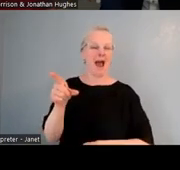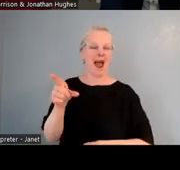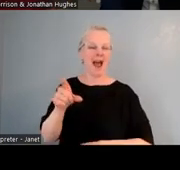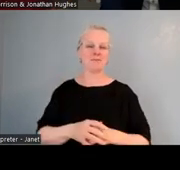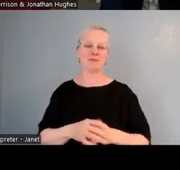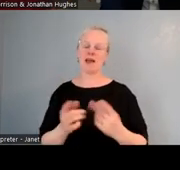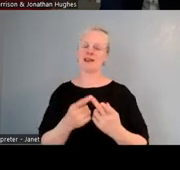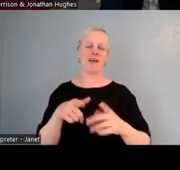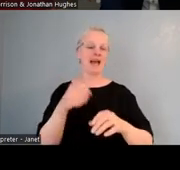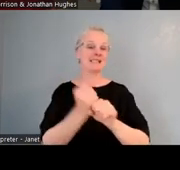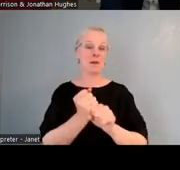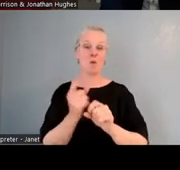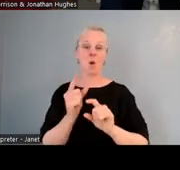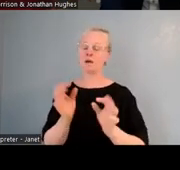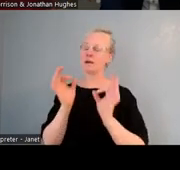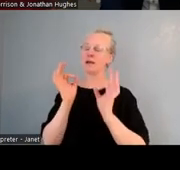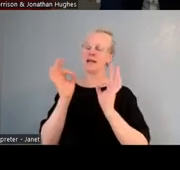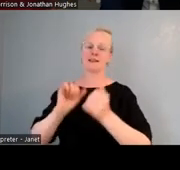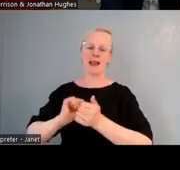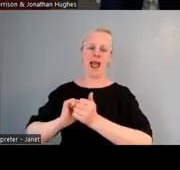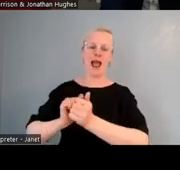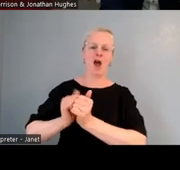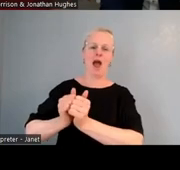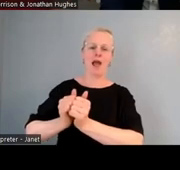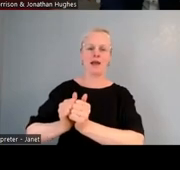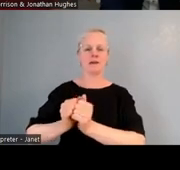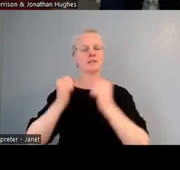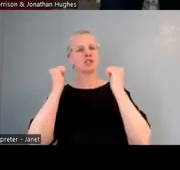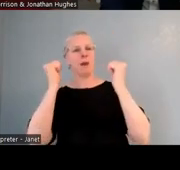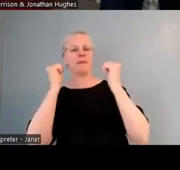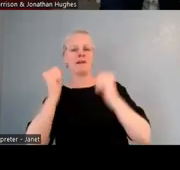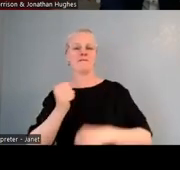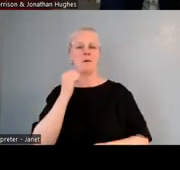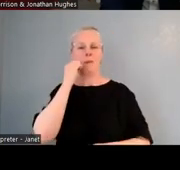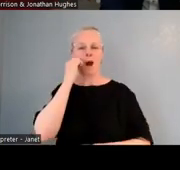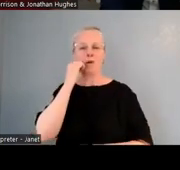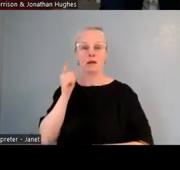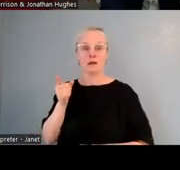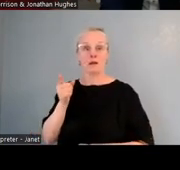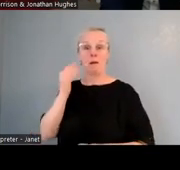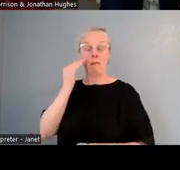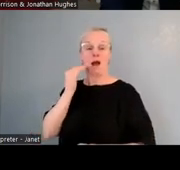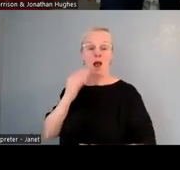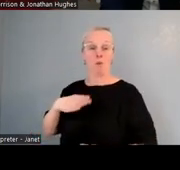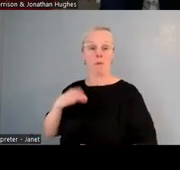of an excellent ally and champion. He Pākehā ia. Jane Cooper is a Pakeha teacher.